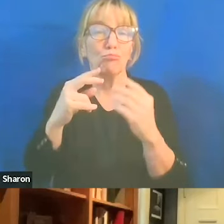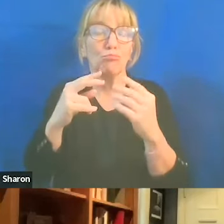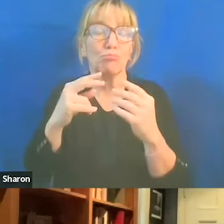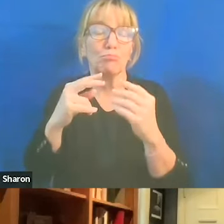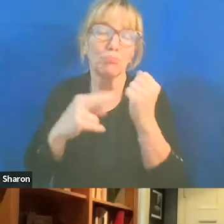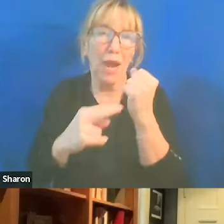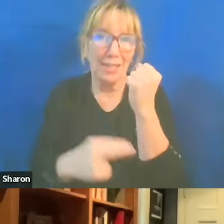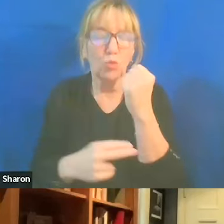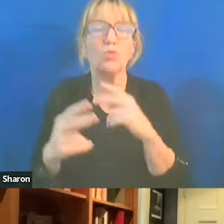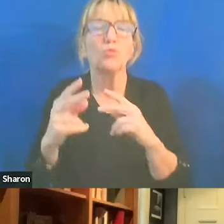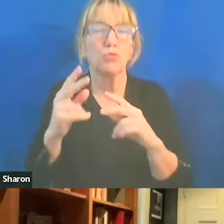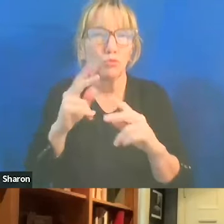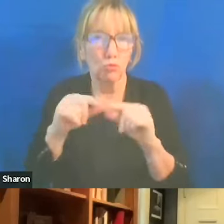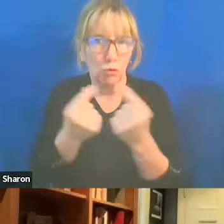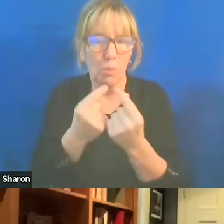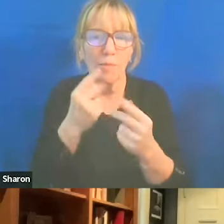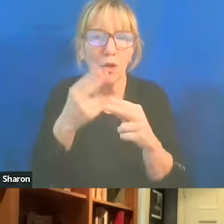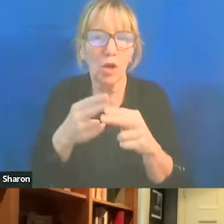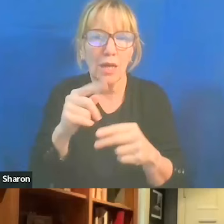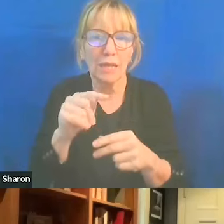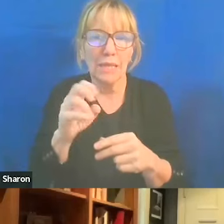There wouldn't have been more like the reaction to Rhodesia.